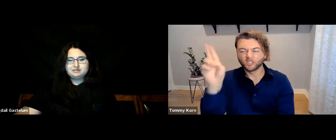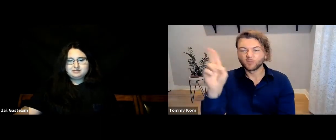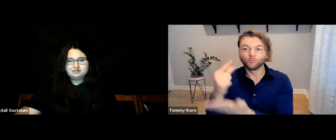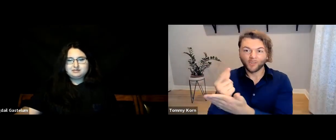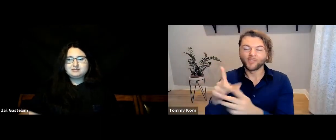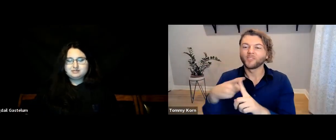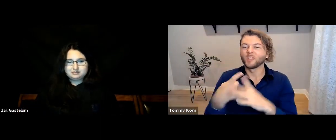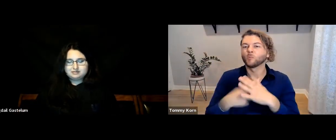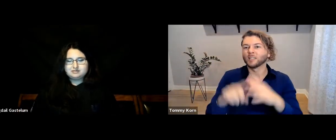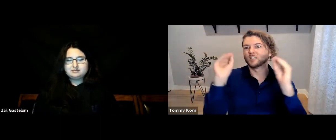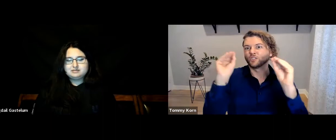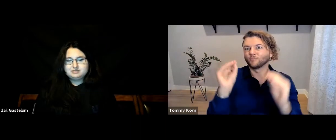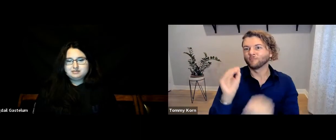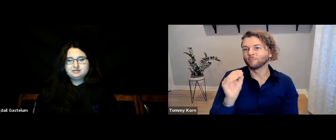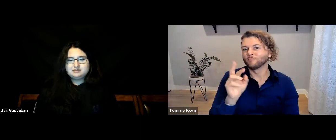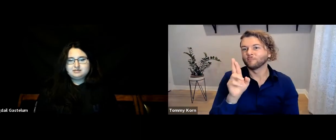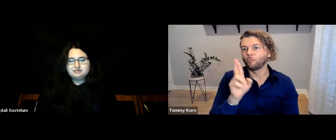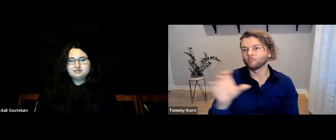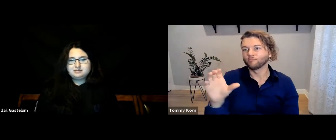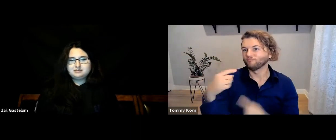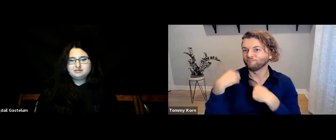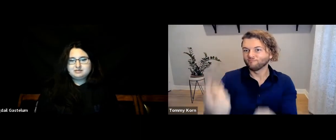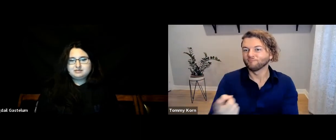then started teaching at RCC.